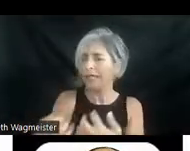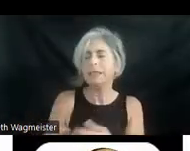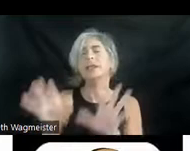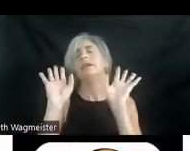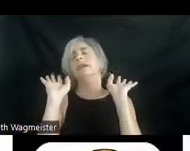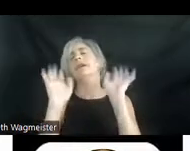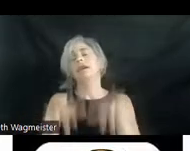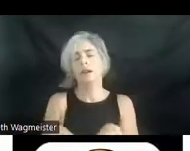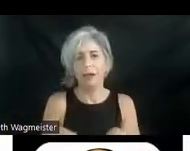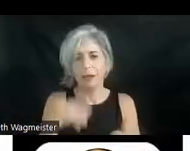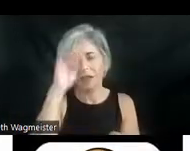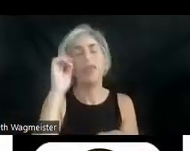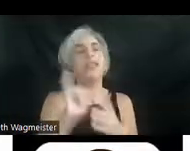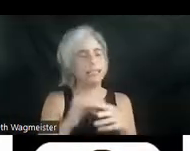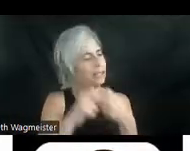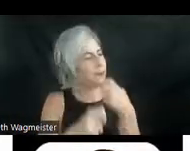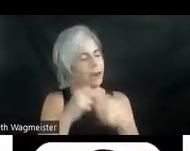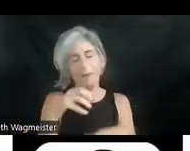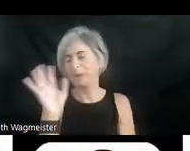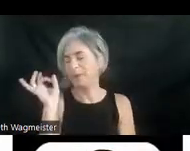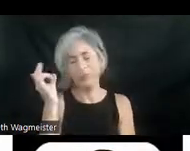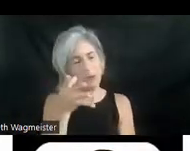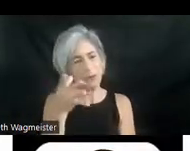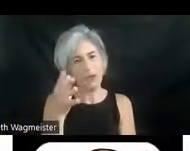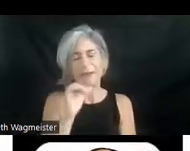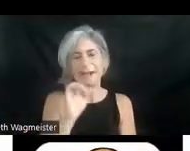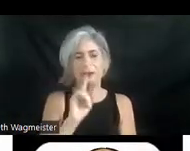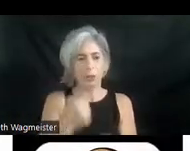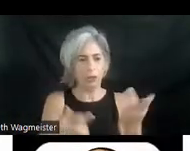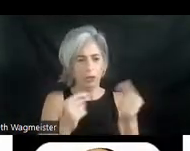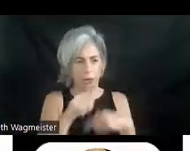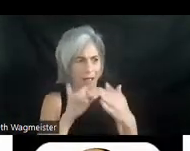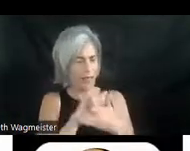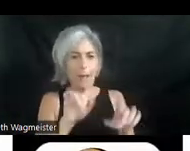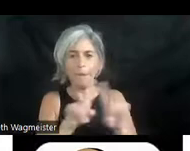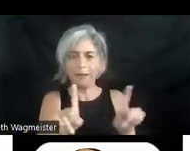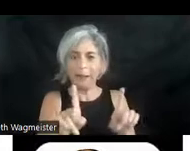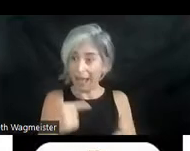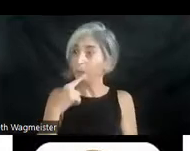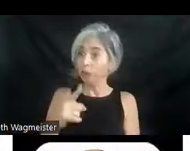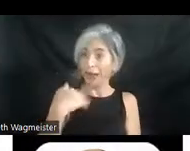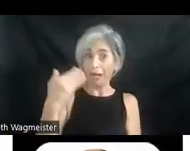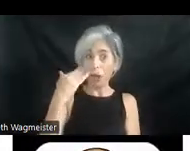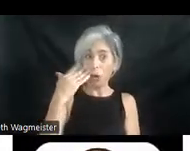is a problem. I'm not sure what to do about it. Well no I am sure. We'll try anyway.